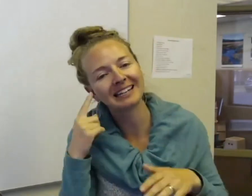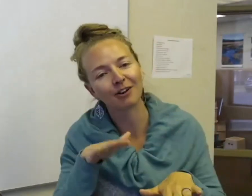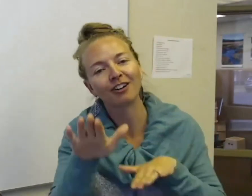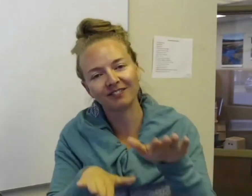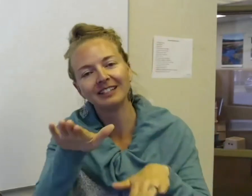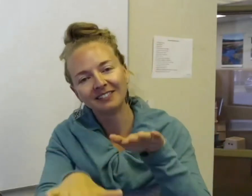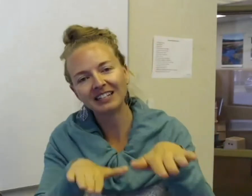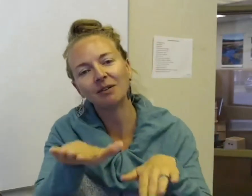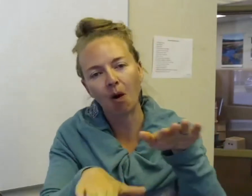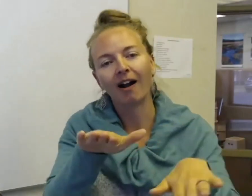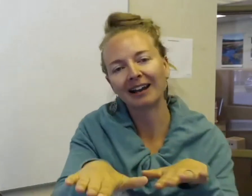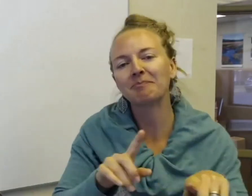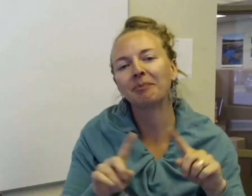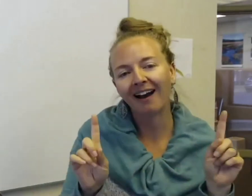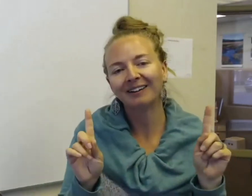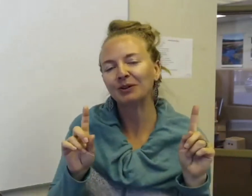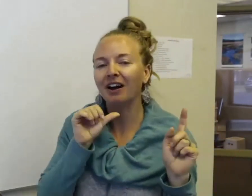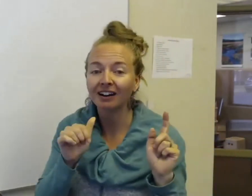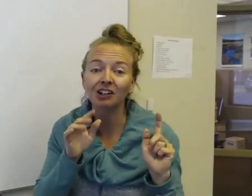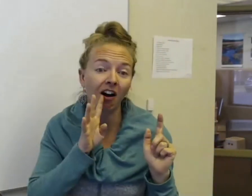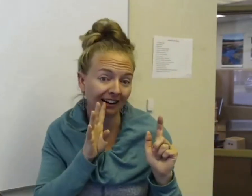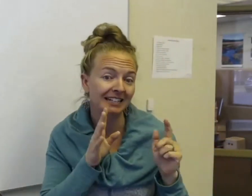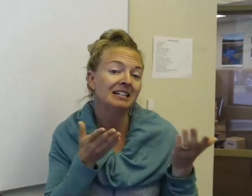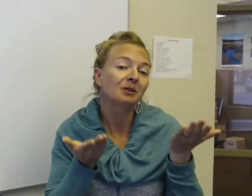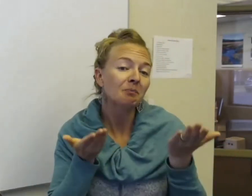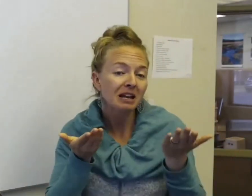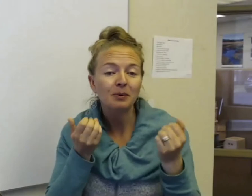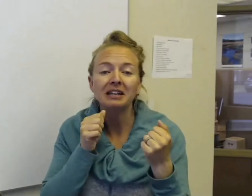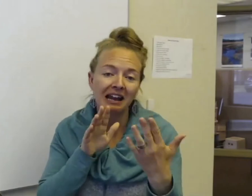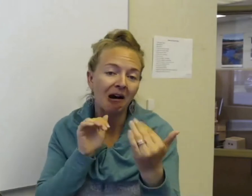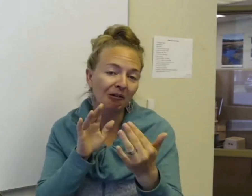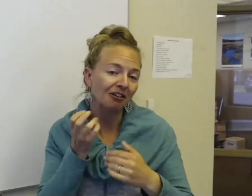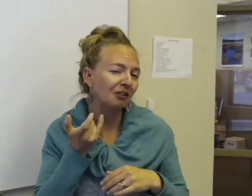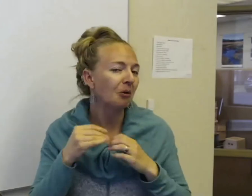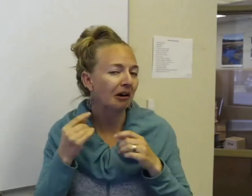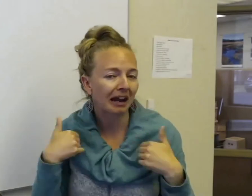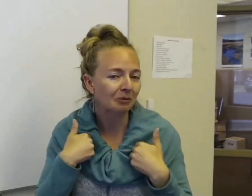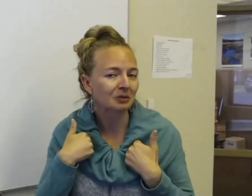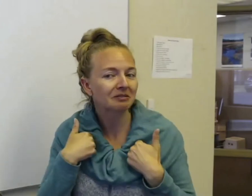hear our feet walking, but we're not talking. So maybe we encounter a few more animals.